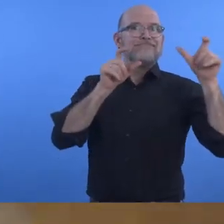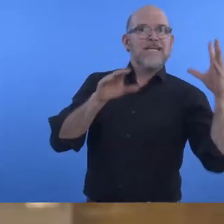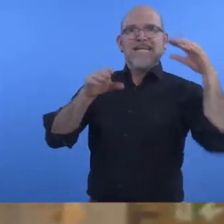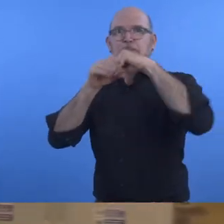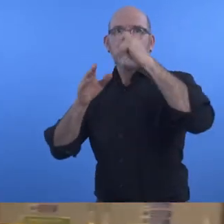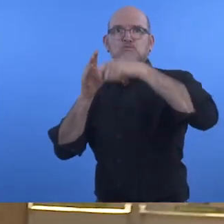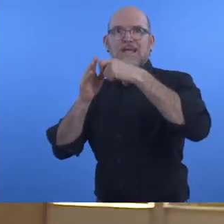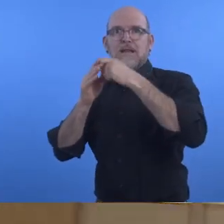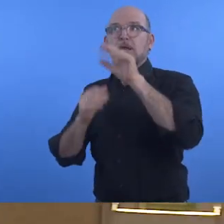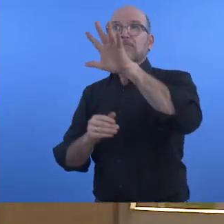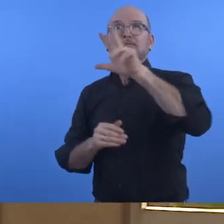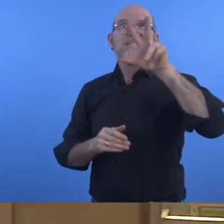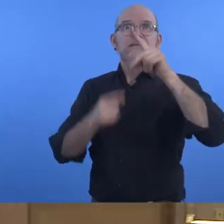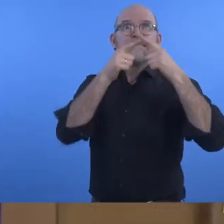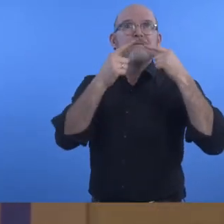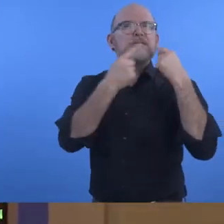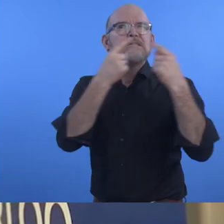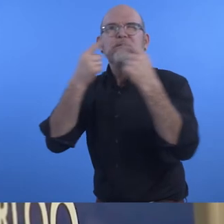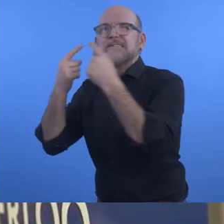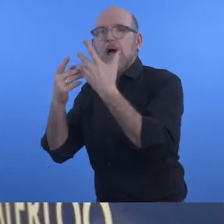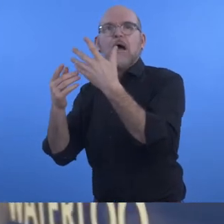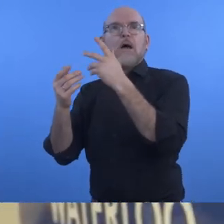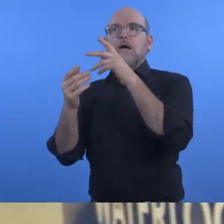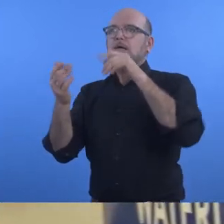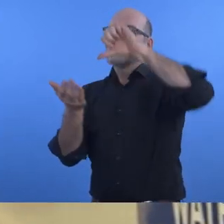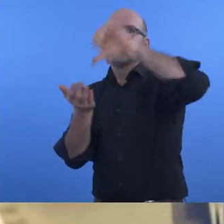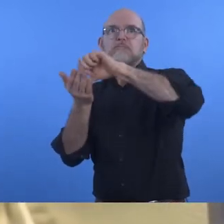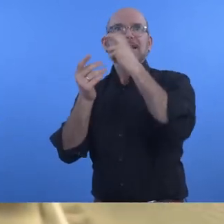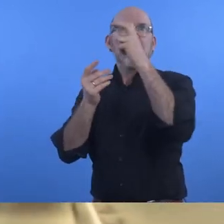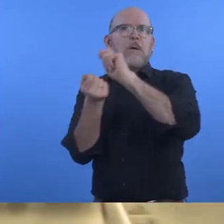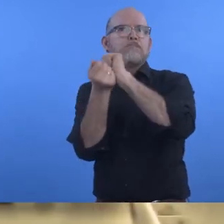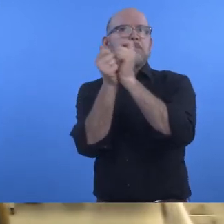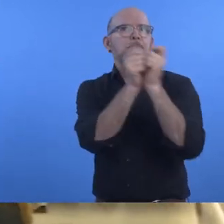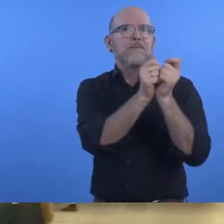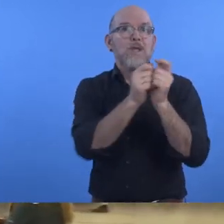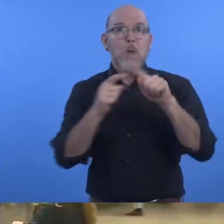53 projects, such as reconstruction of train stations.